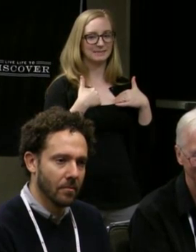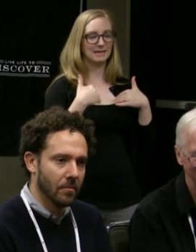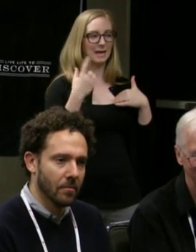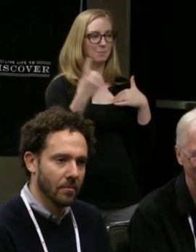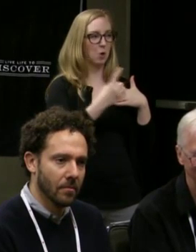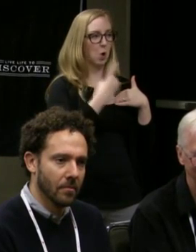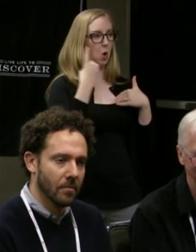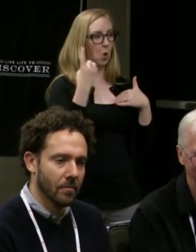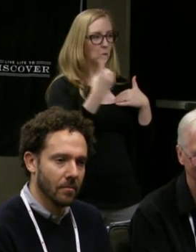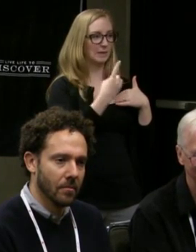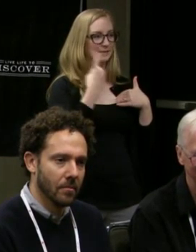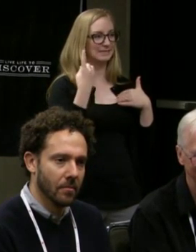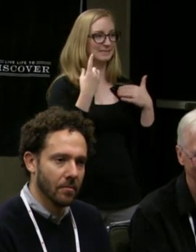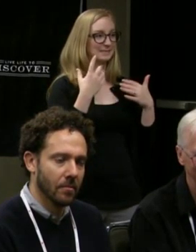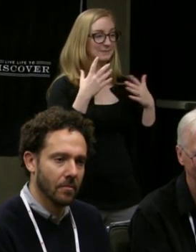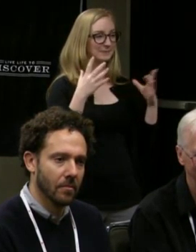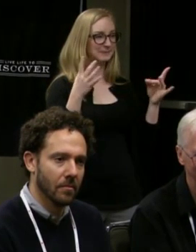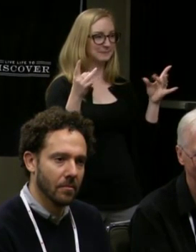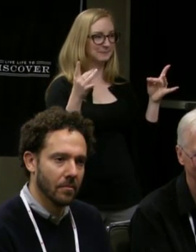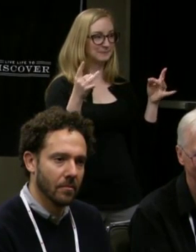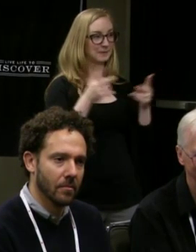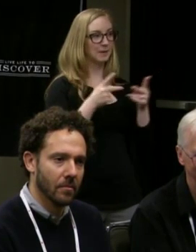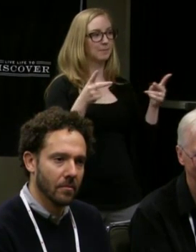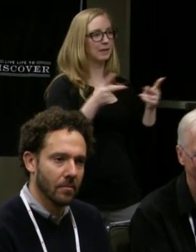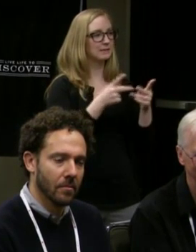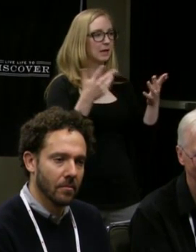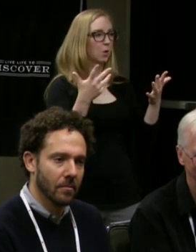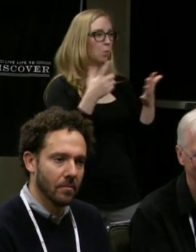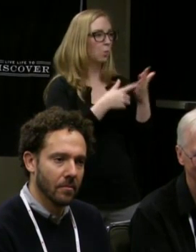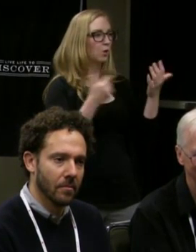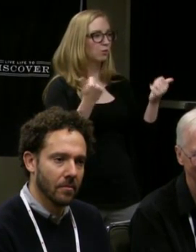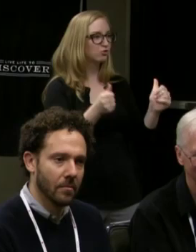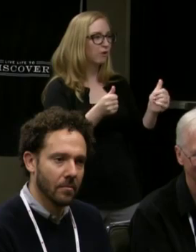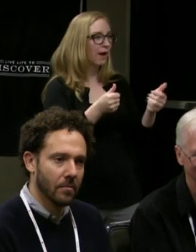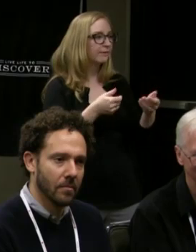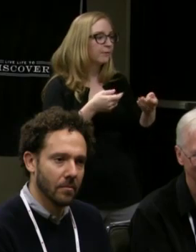of what are we spoon feeding our audiences.